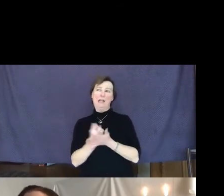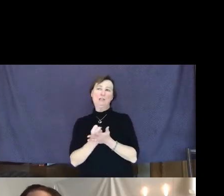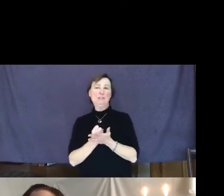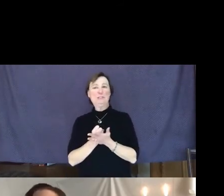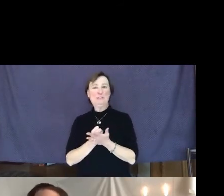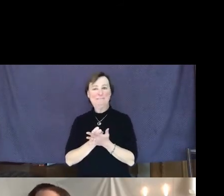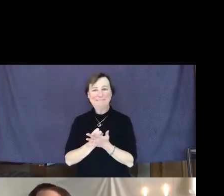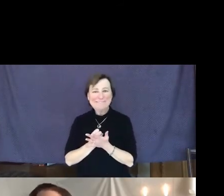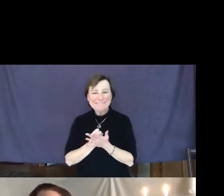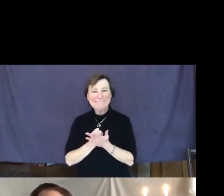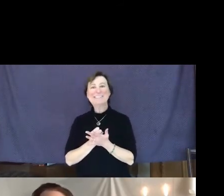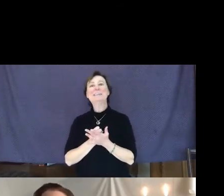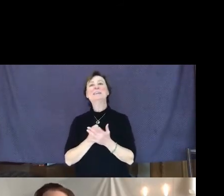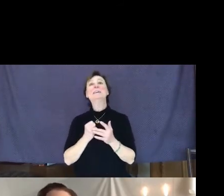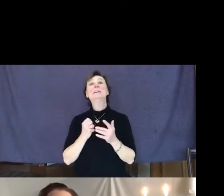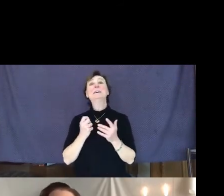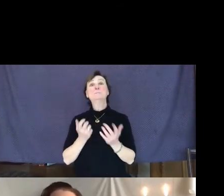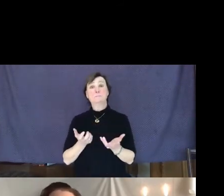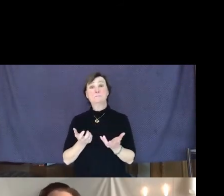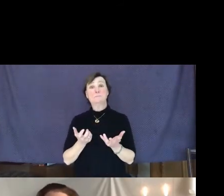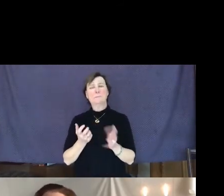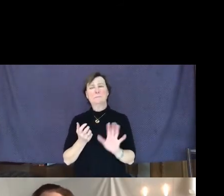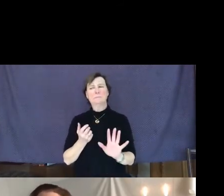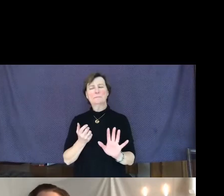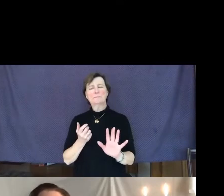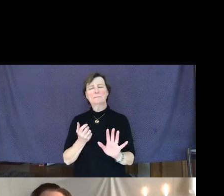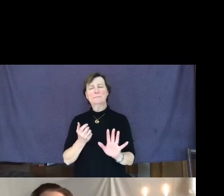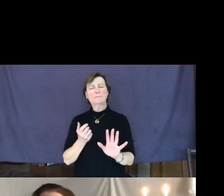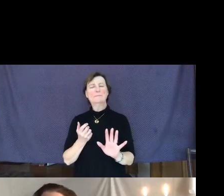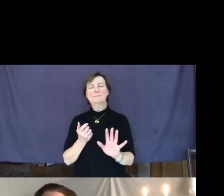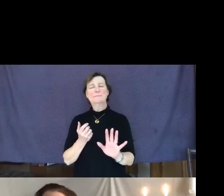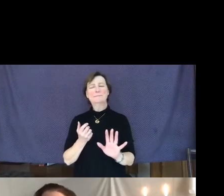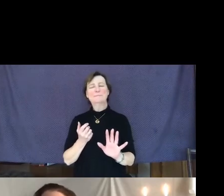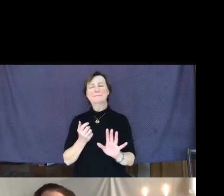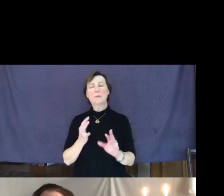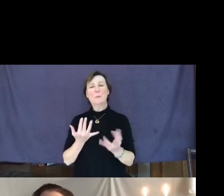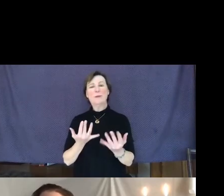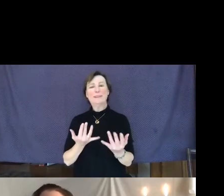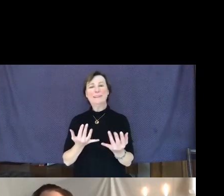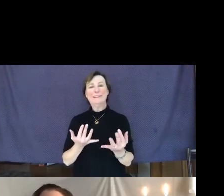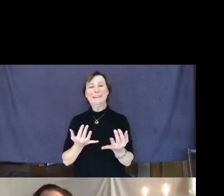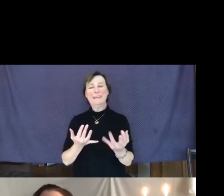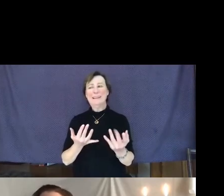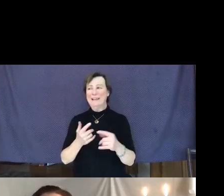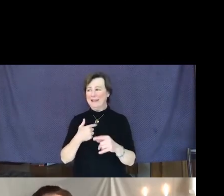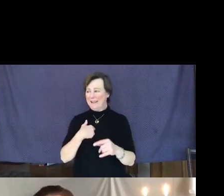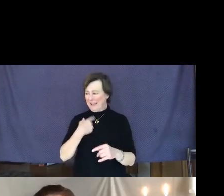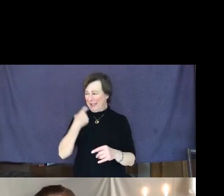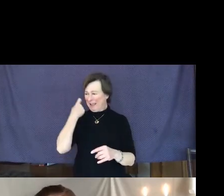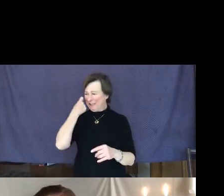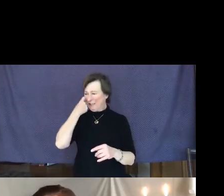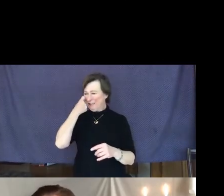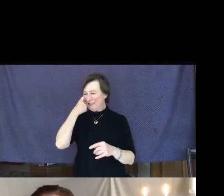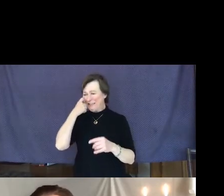But wait a minute, wait a minute. Hadn't I just come to the realization